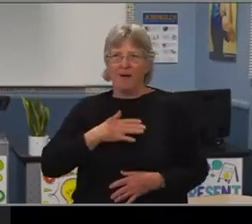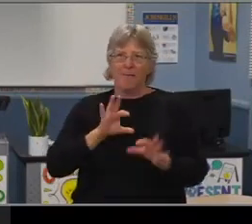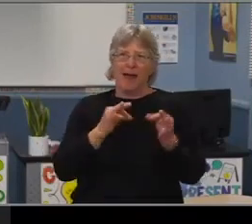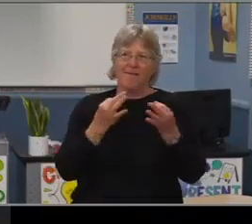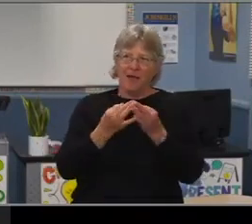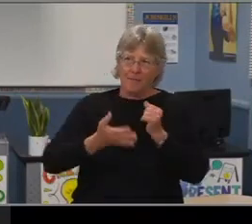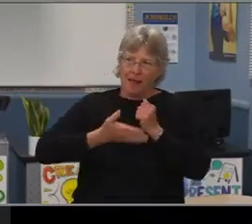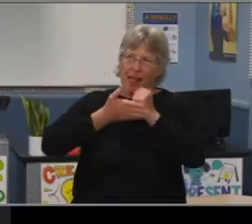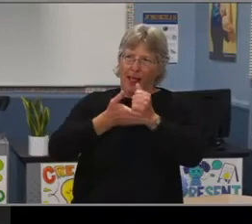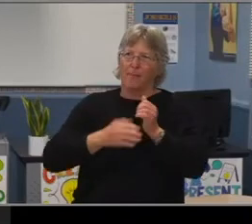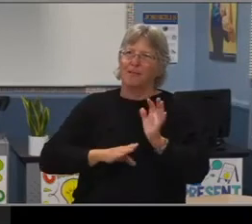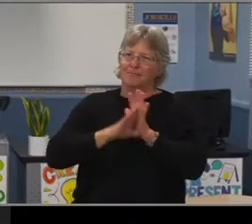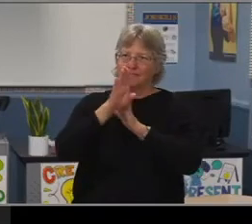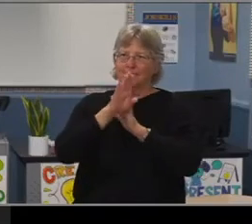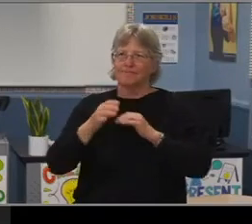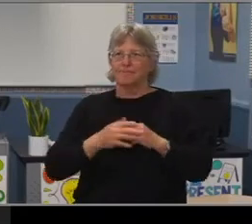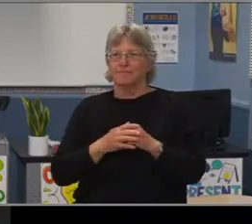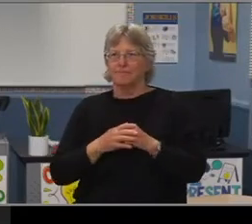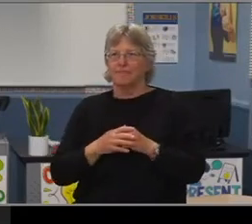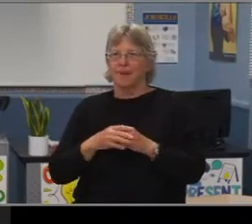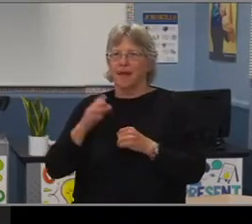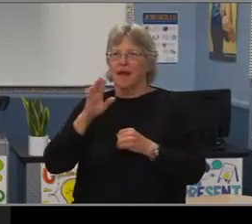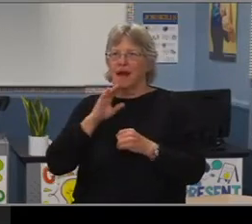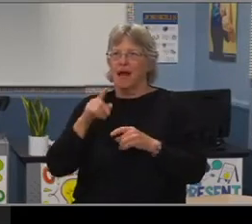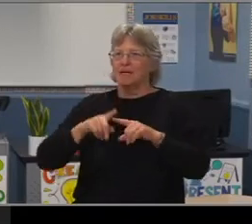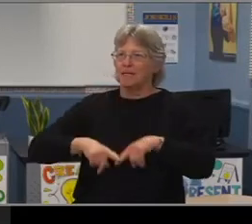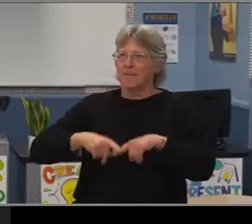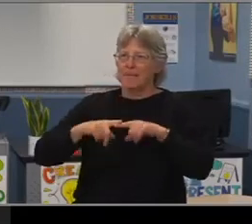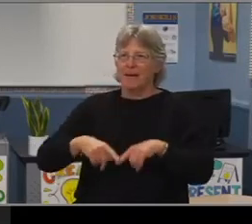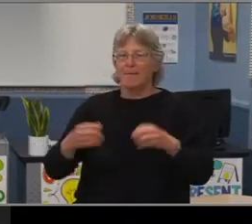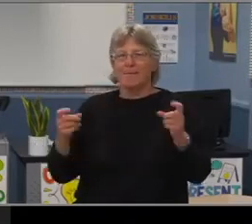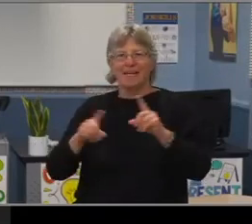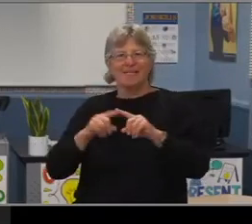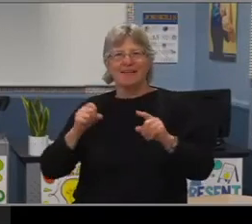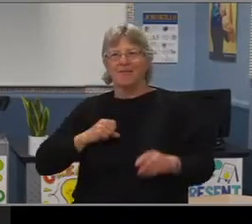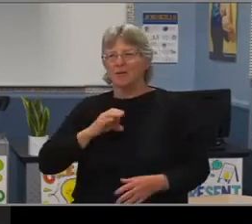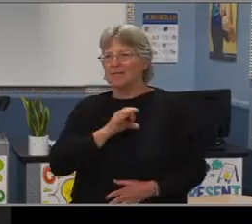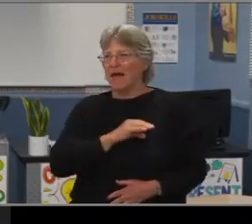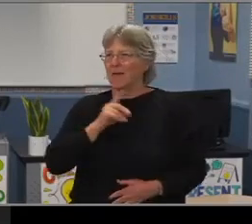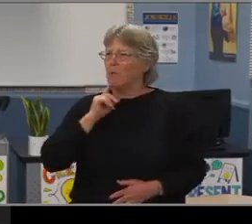I love to shine a light upon some of our staff who support so many of our students.